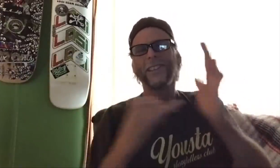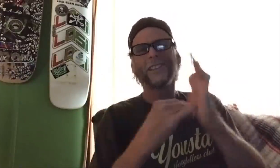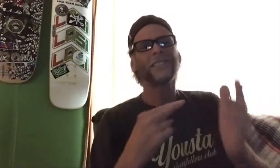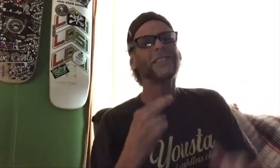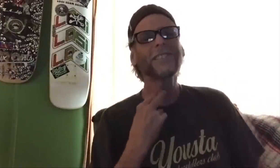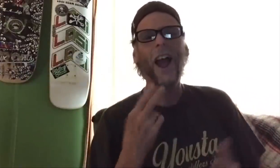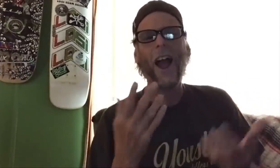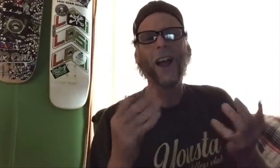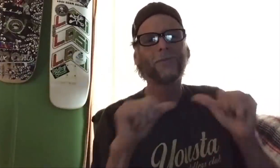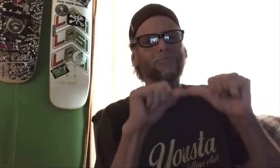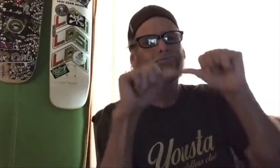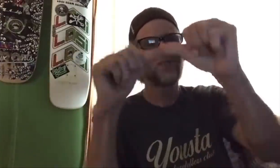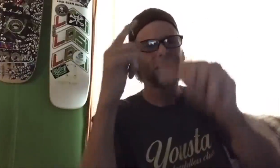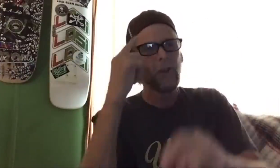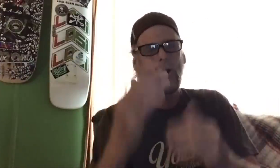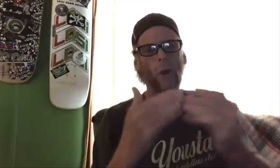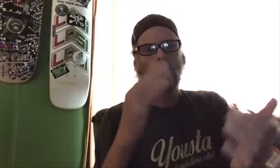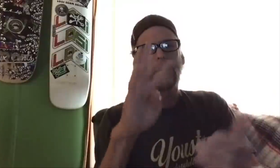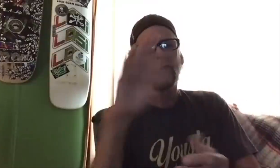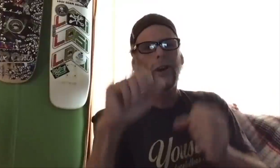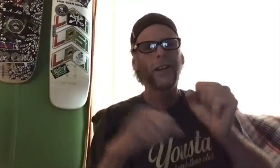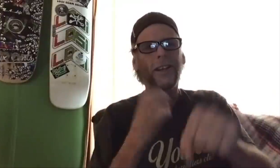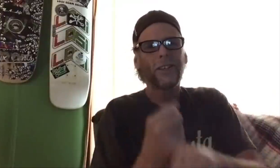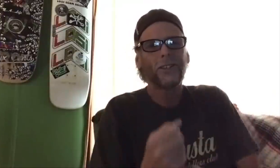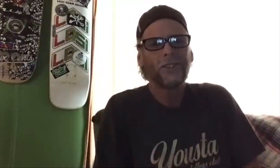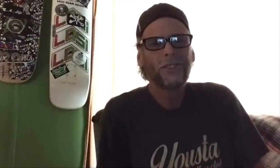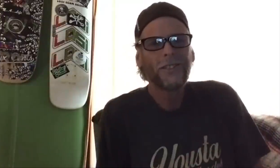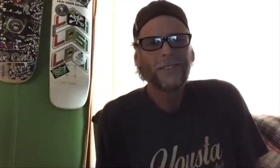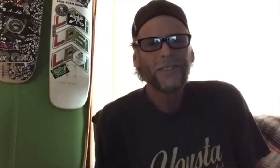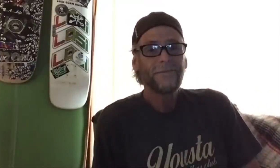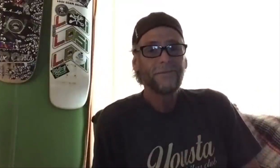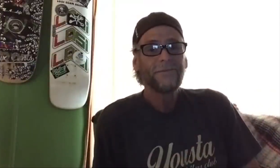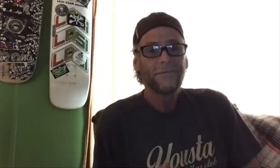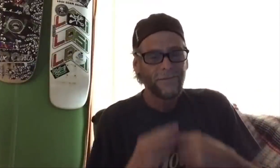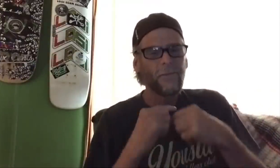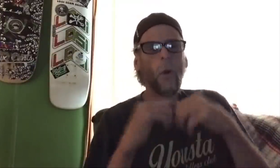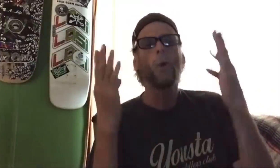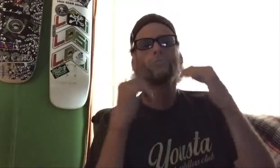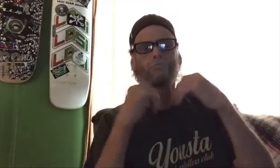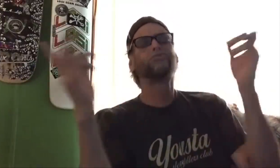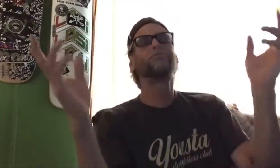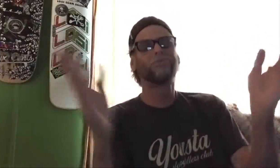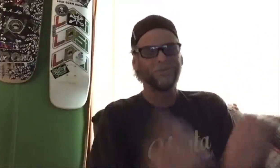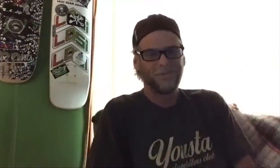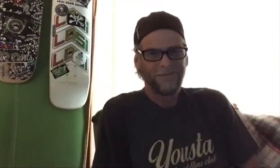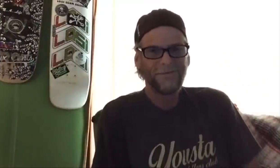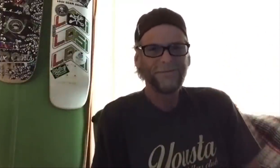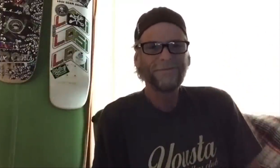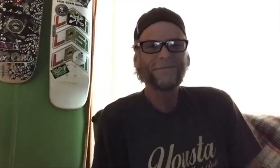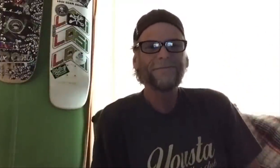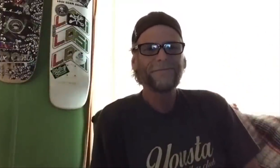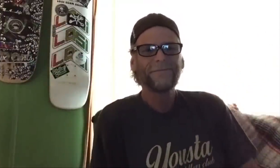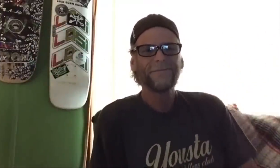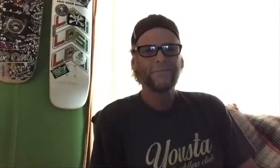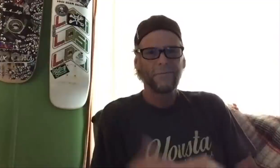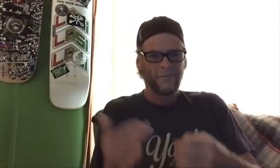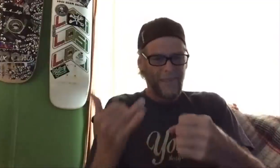And it just stuck for so long, almost 40 years. Finally!